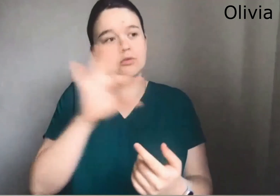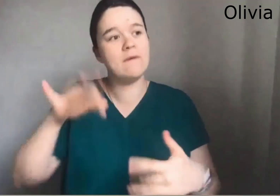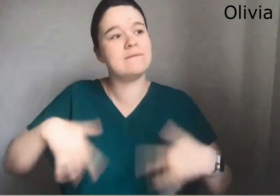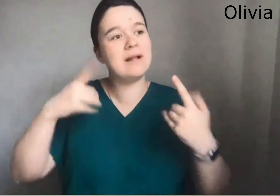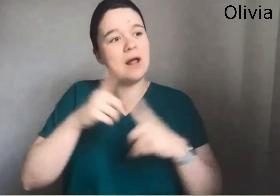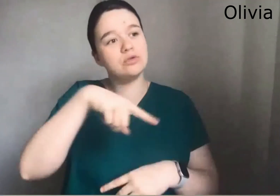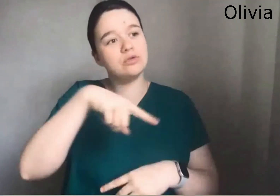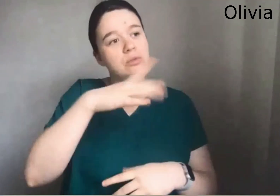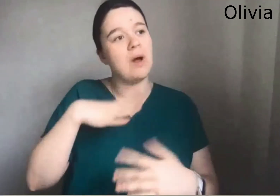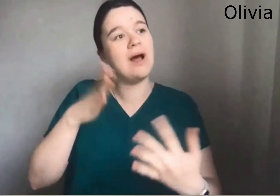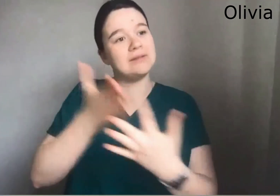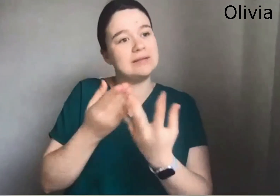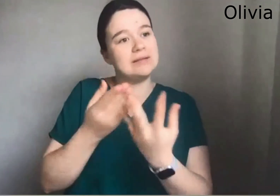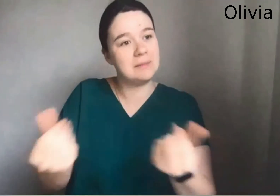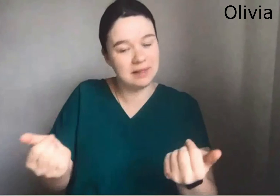You know people want access